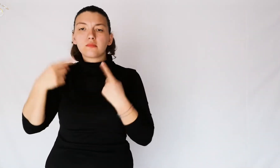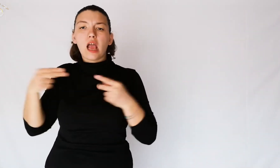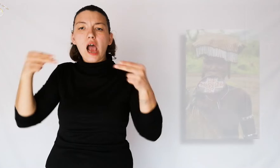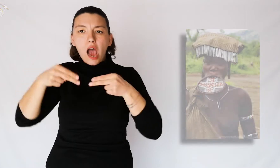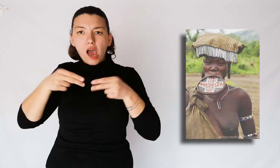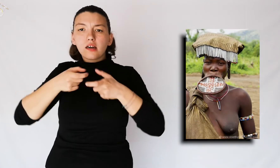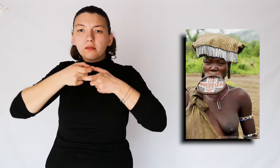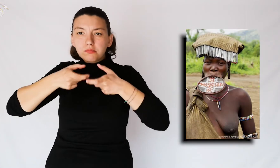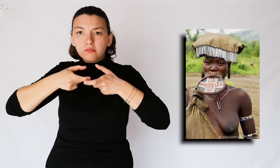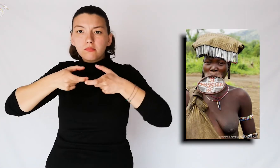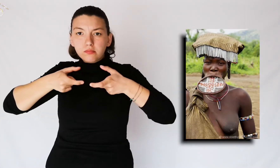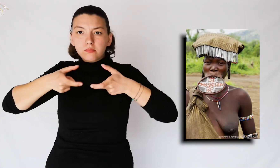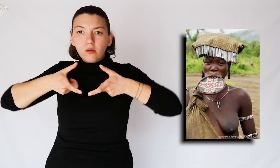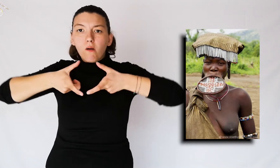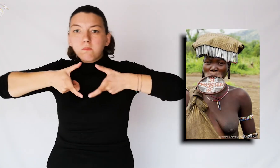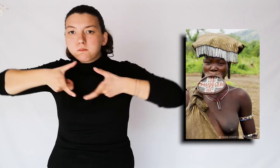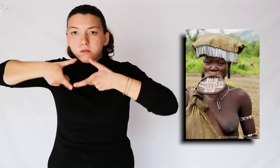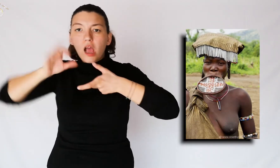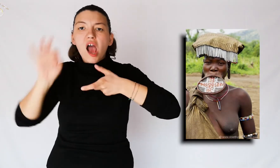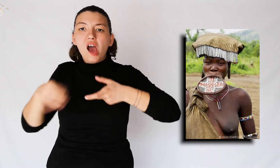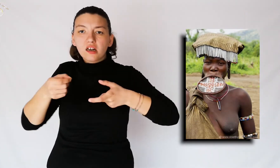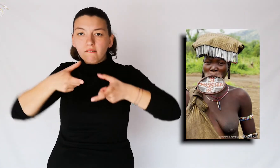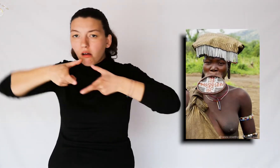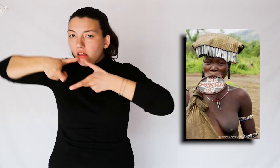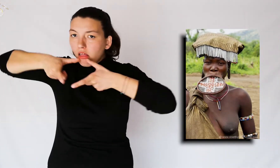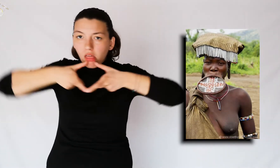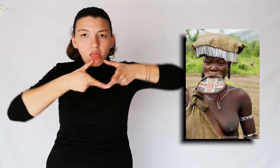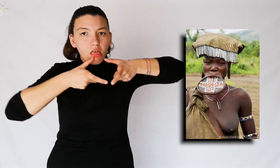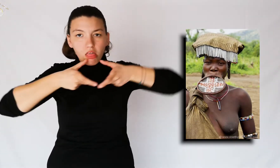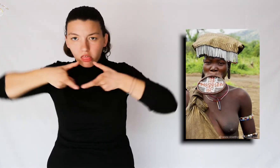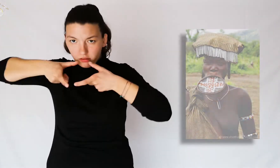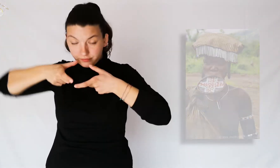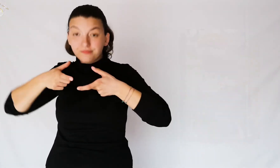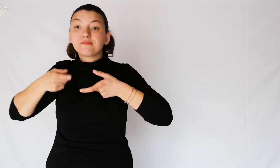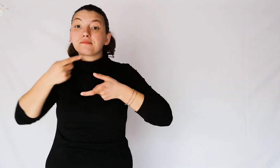Over the years this record is getting bigger and pending.